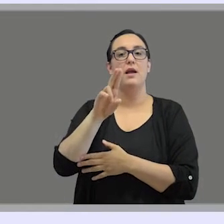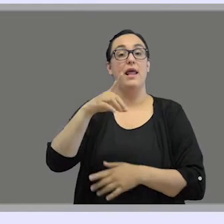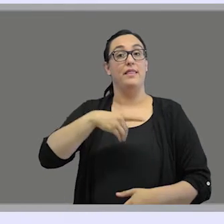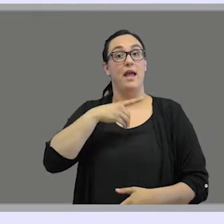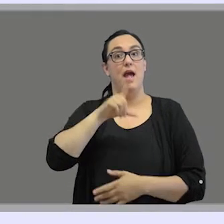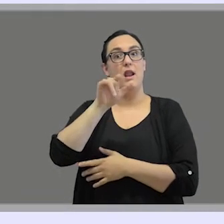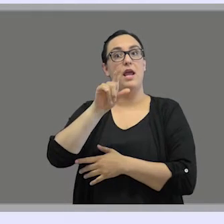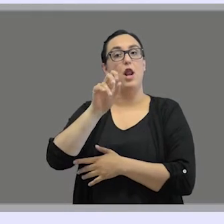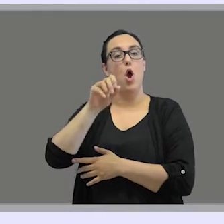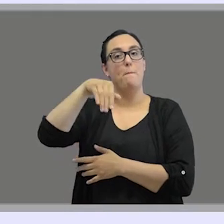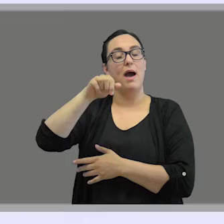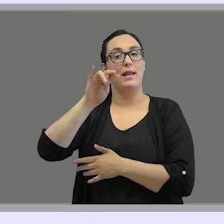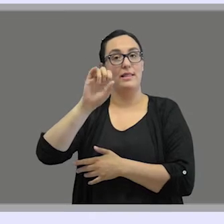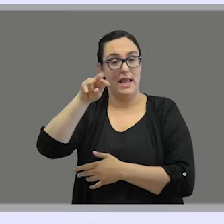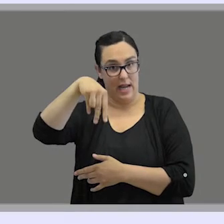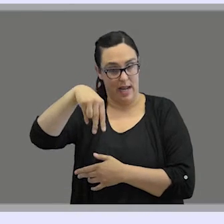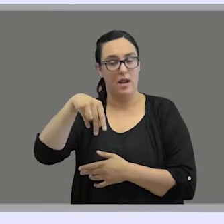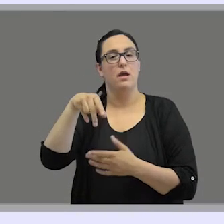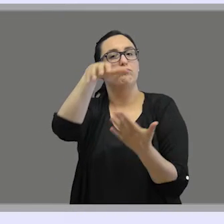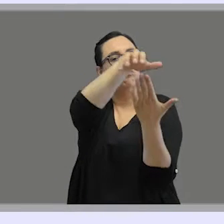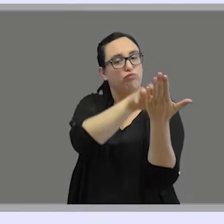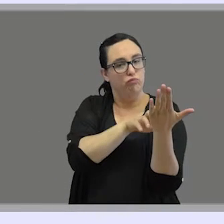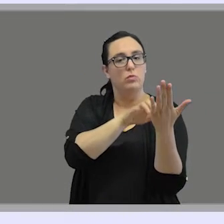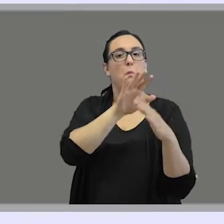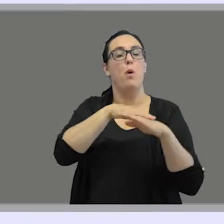that you can access to in this on-line version.